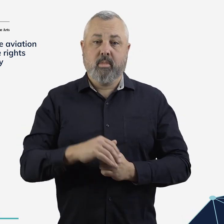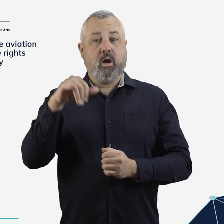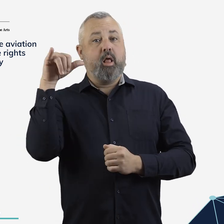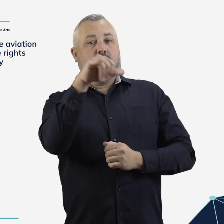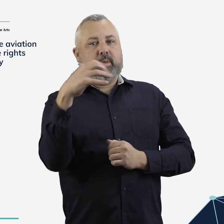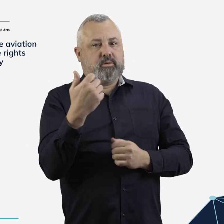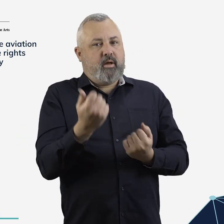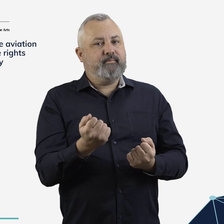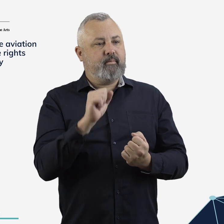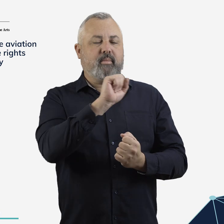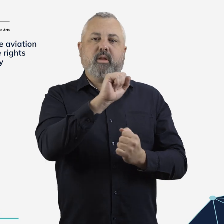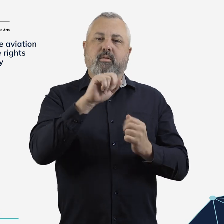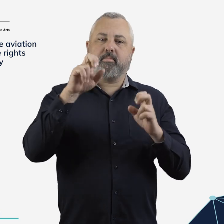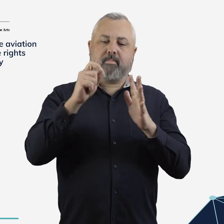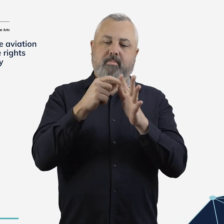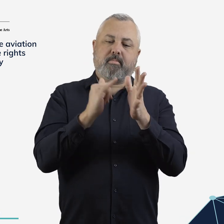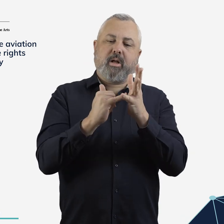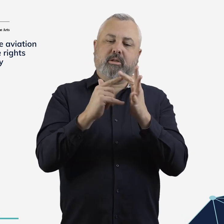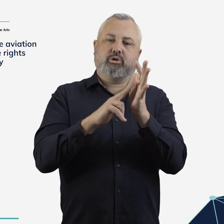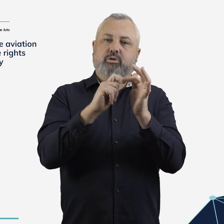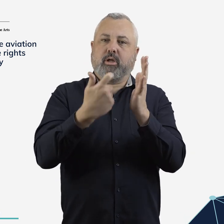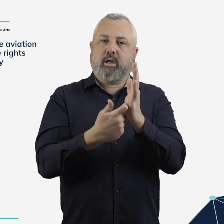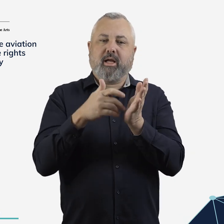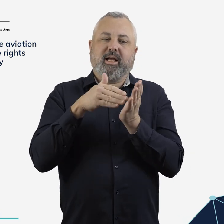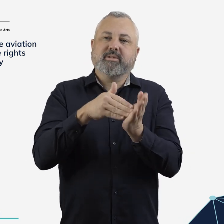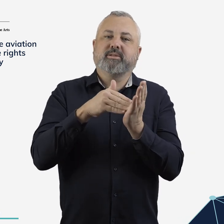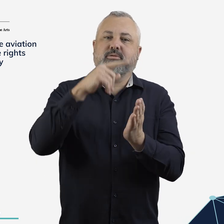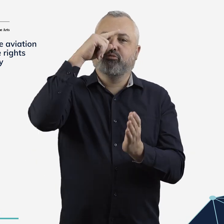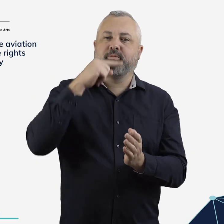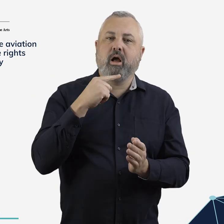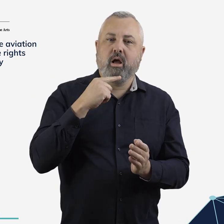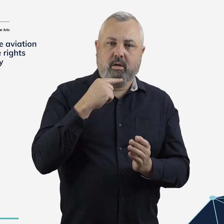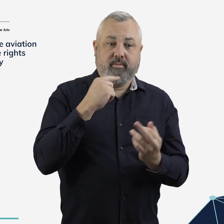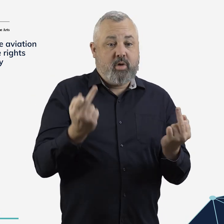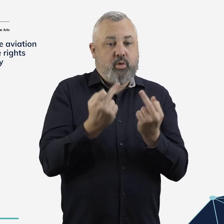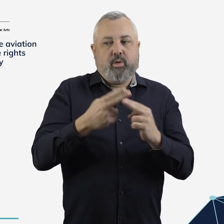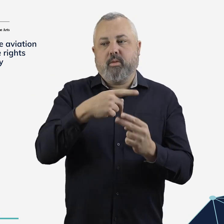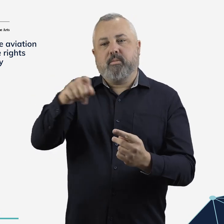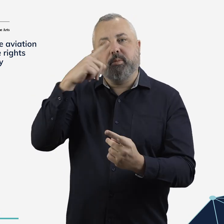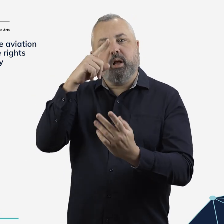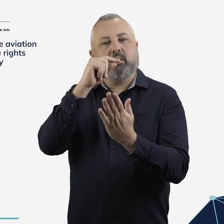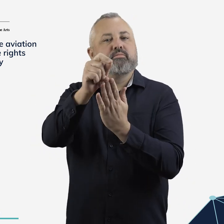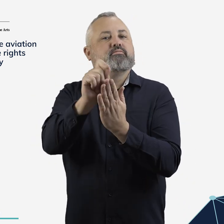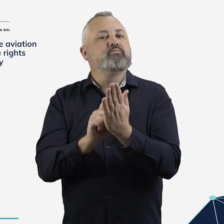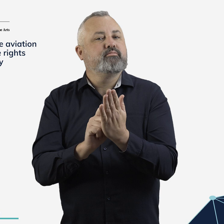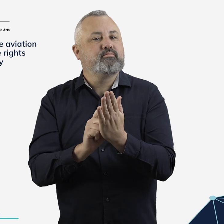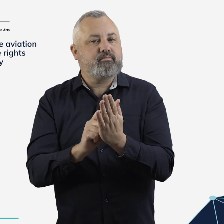Require airlines to offer passenger assistance profiles.